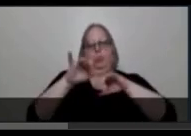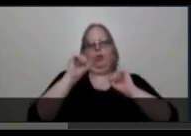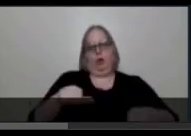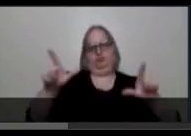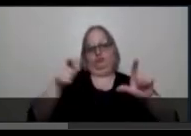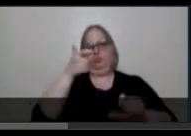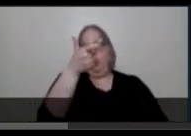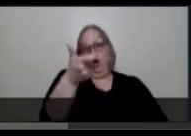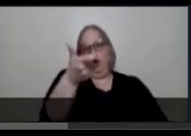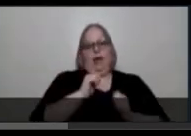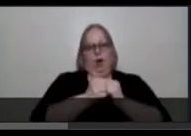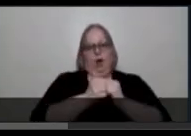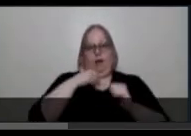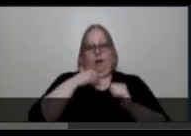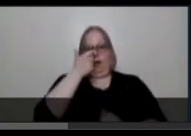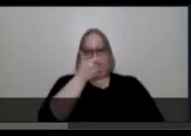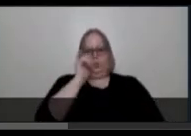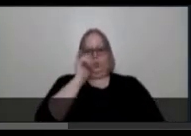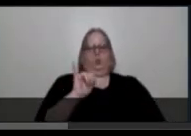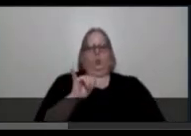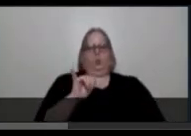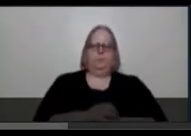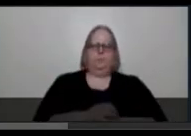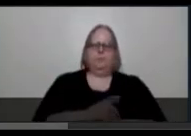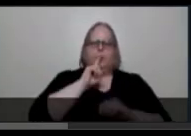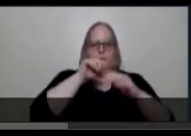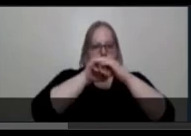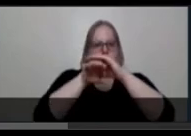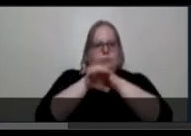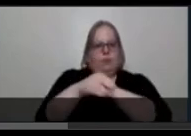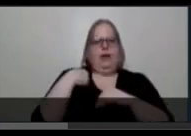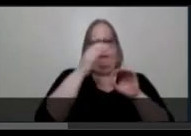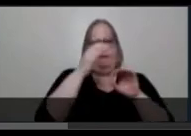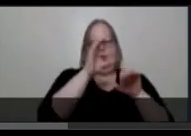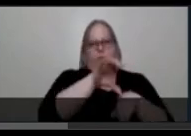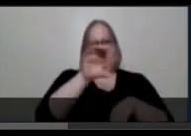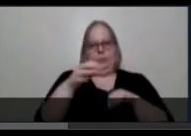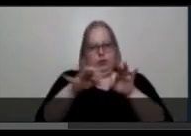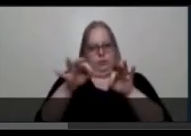was able to view it. It is accessible with enclosed captions and audio descriptions.